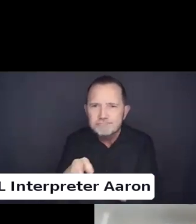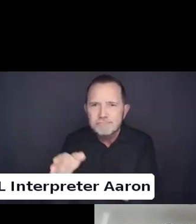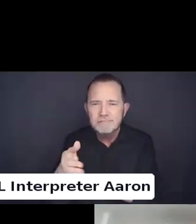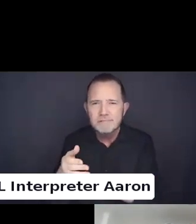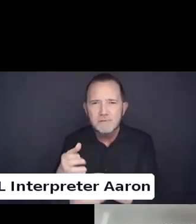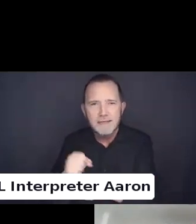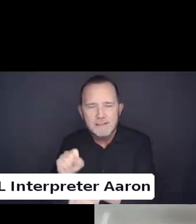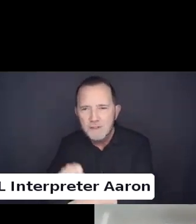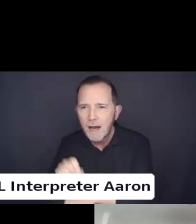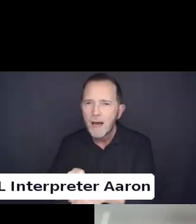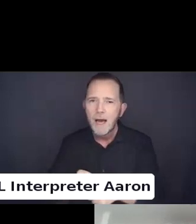recreation?